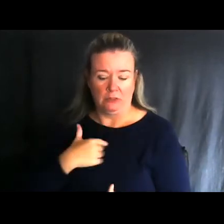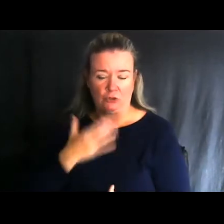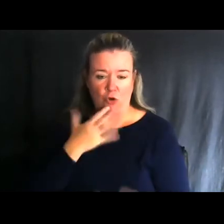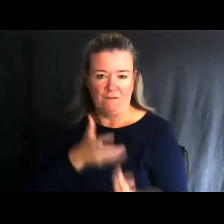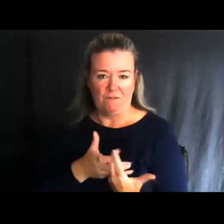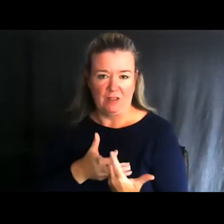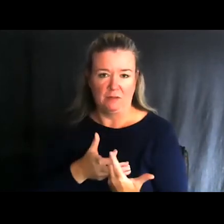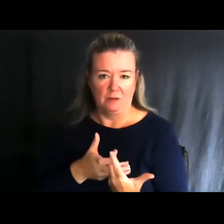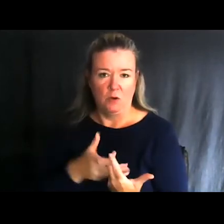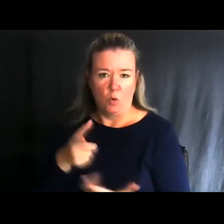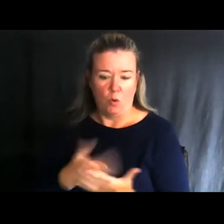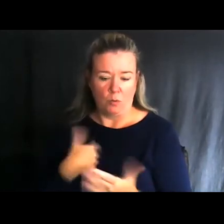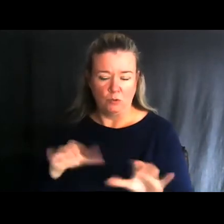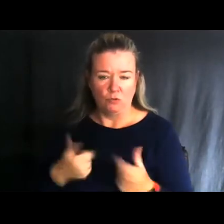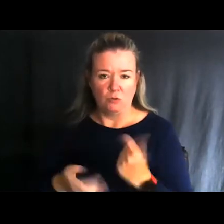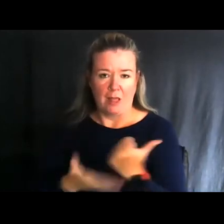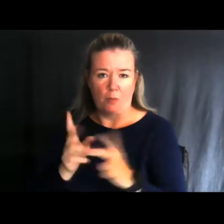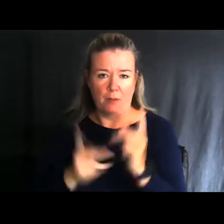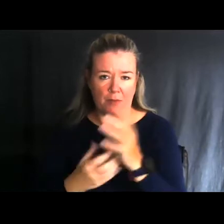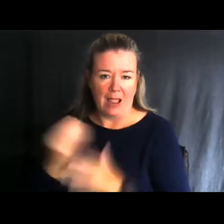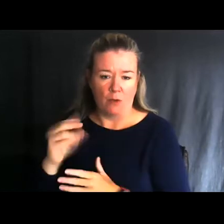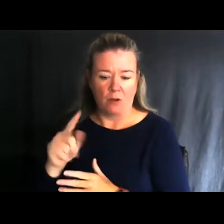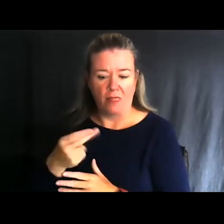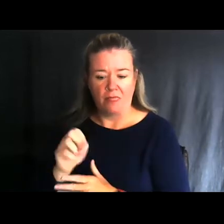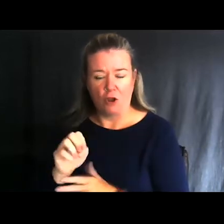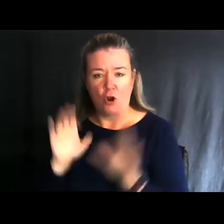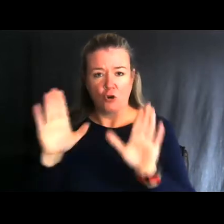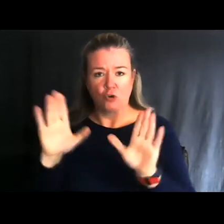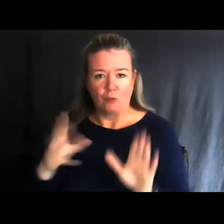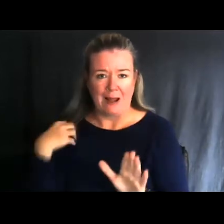trying to help people get back out in the great outdoors and it has been a lot of fun,